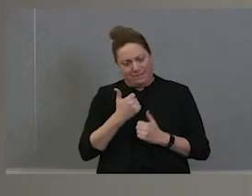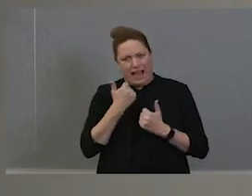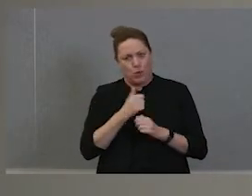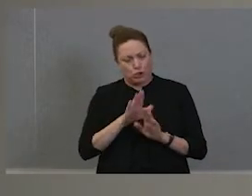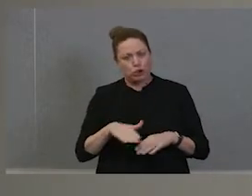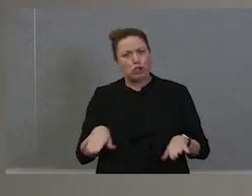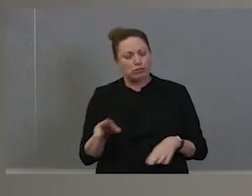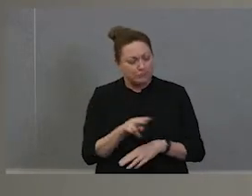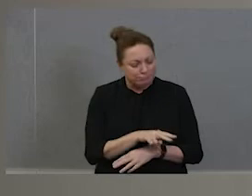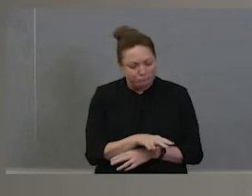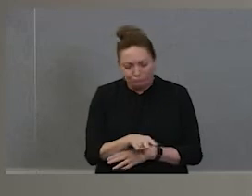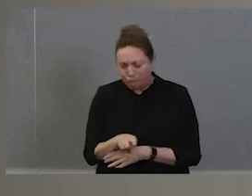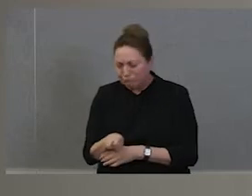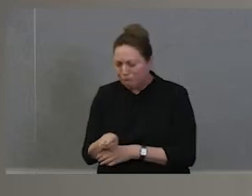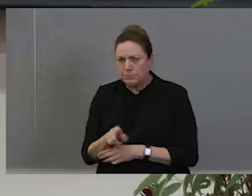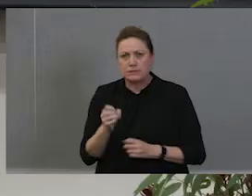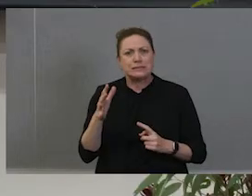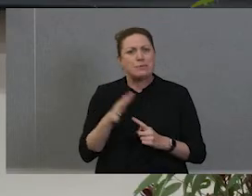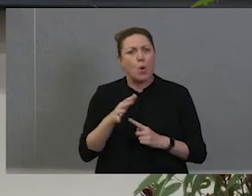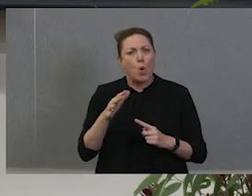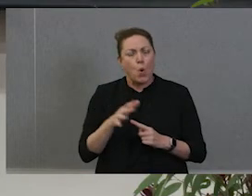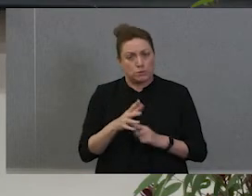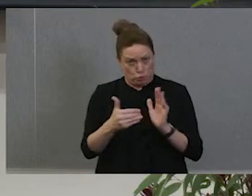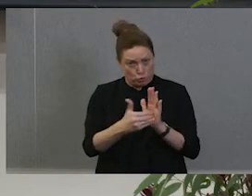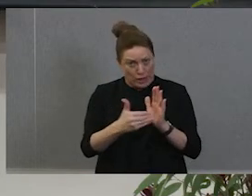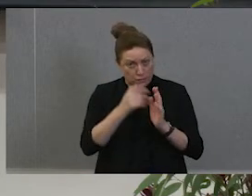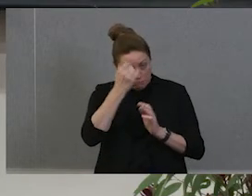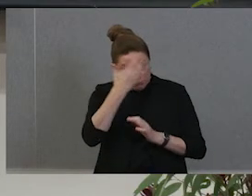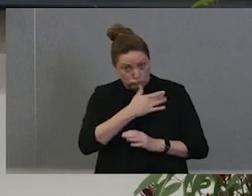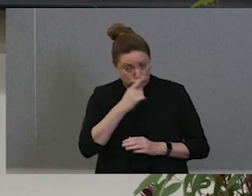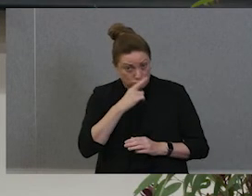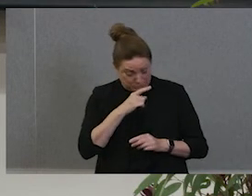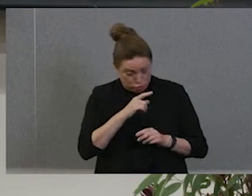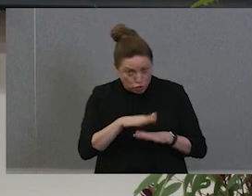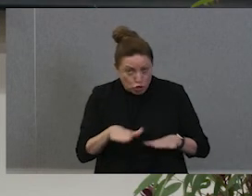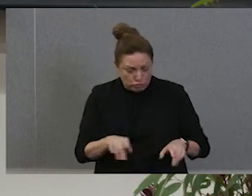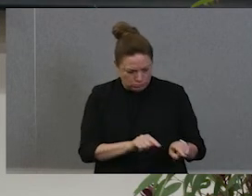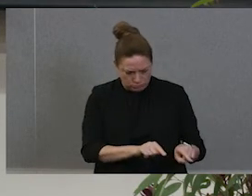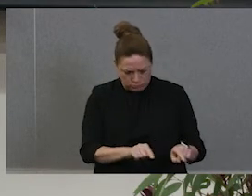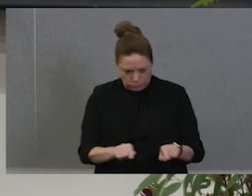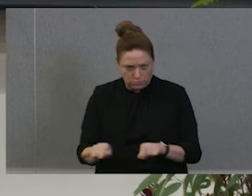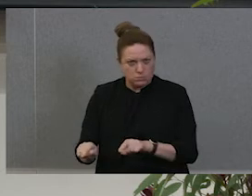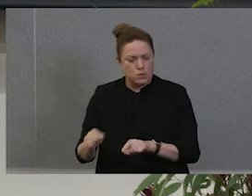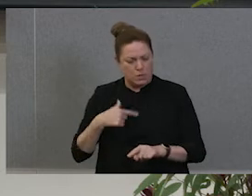how important our children are today, we have to step out. We have to be bold. We